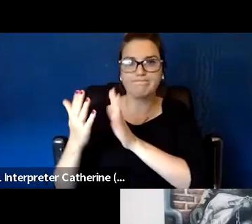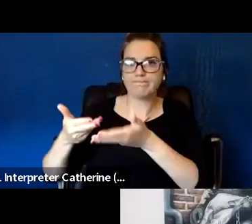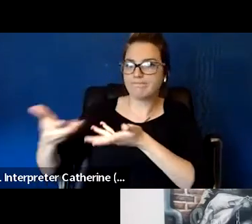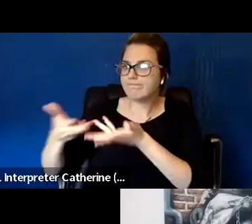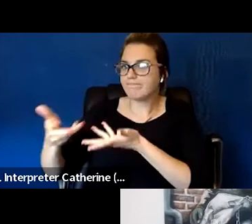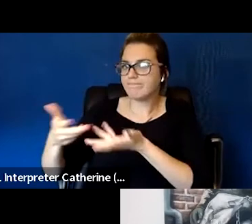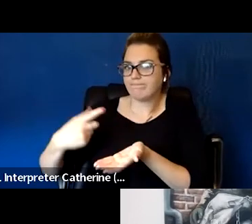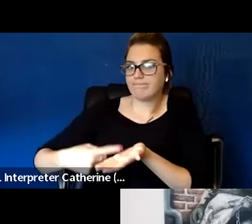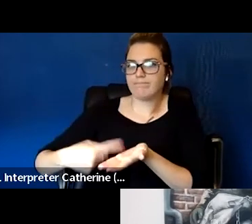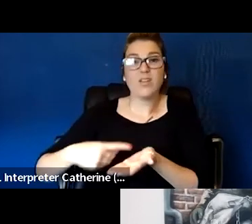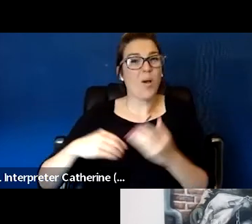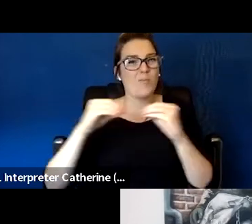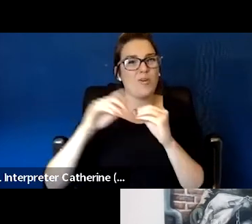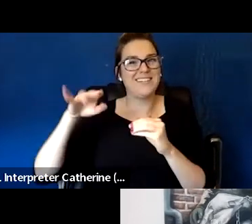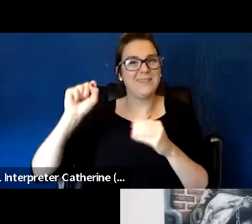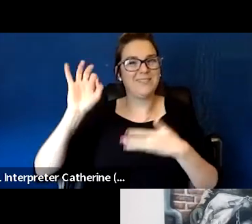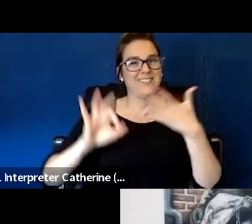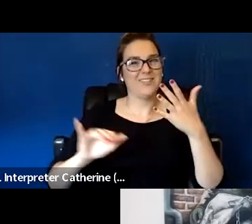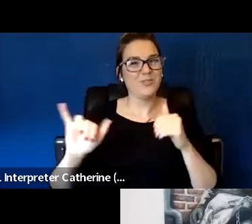but I wanna give Juliana the opportunity as well.